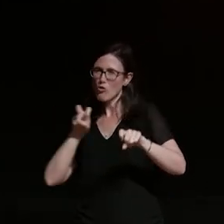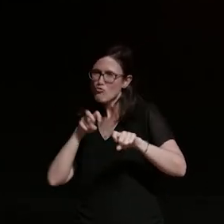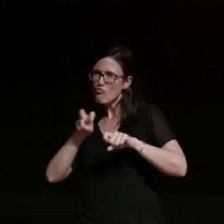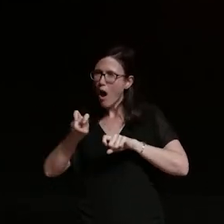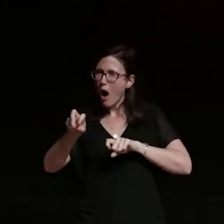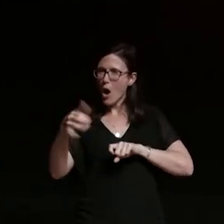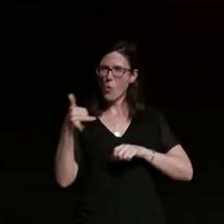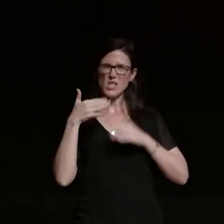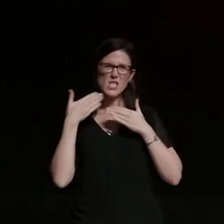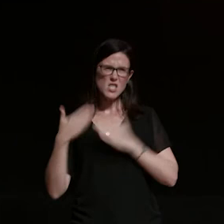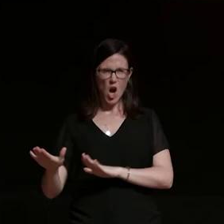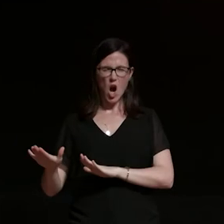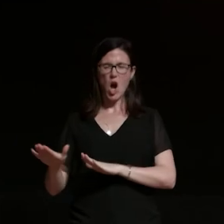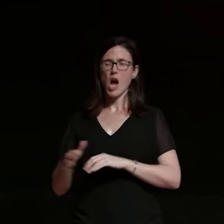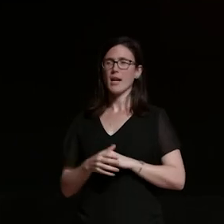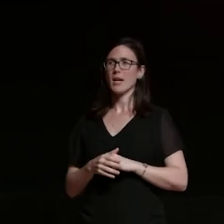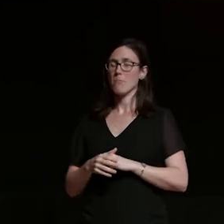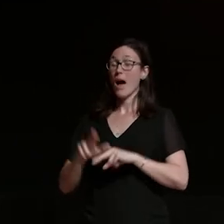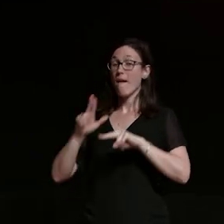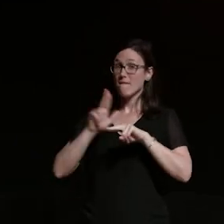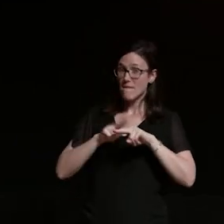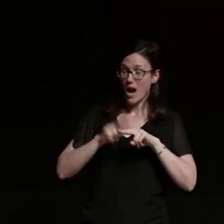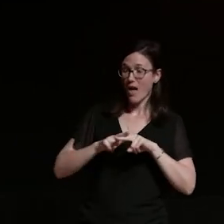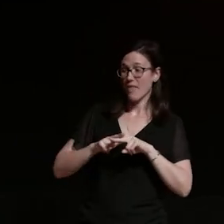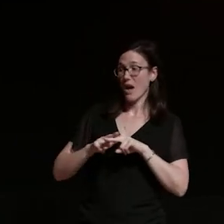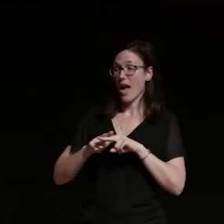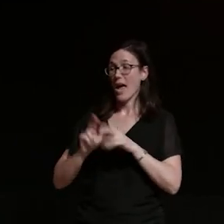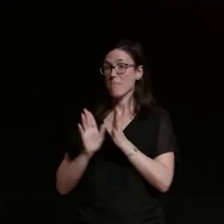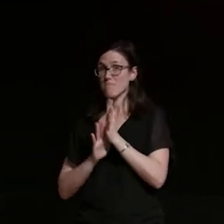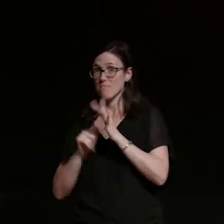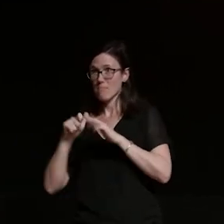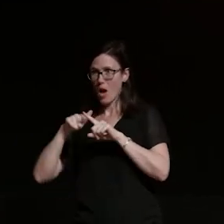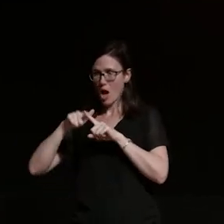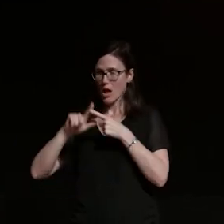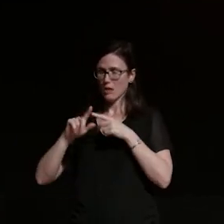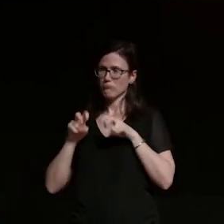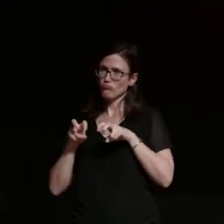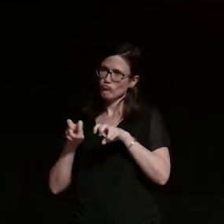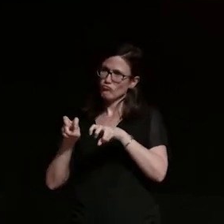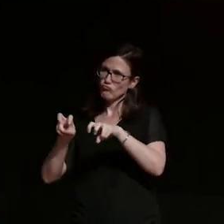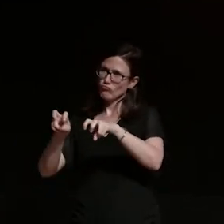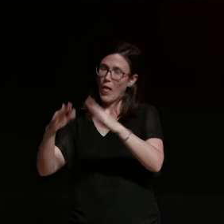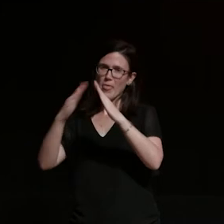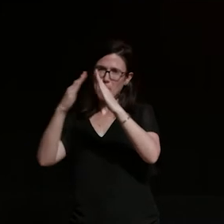to the point where my dad and him were riding through the mountains in alberta and mike fell